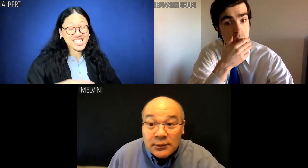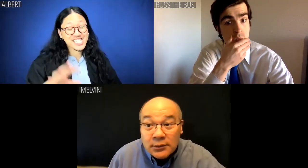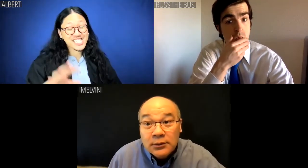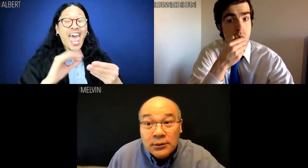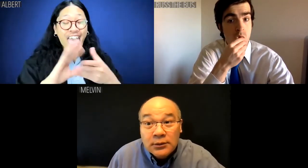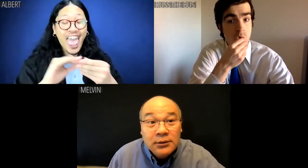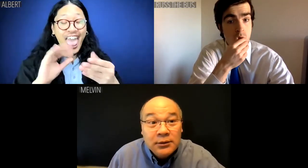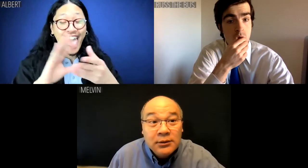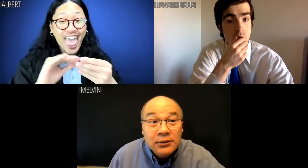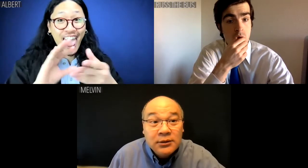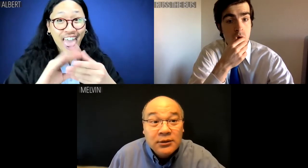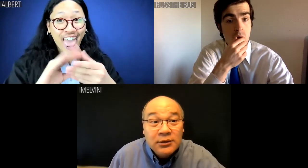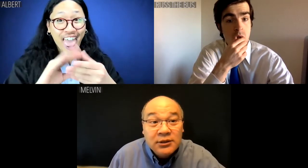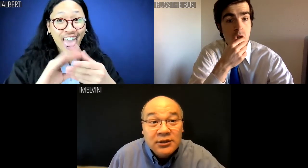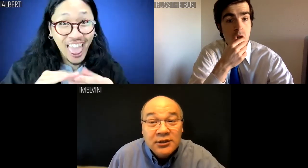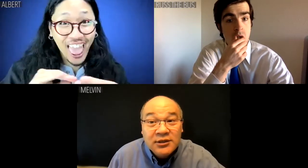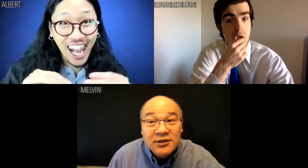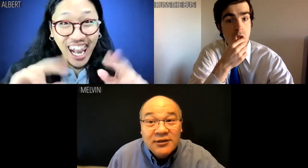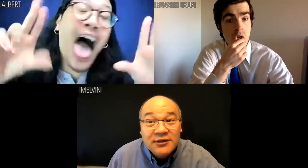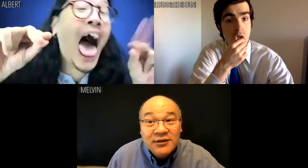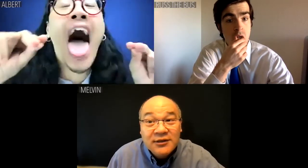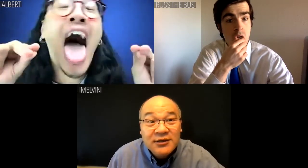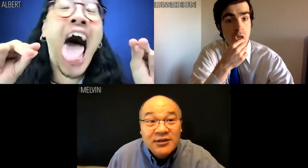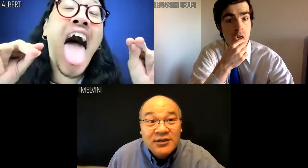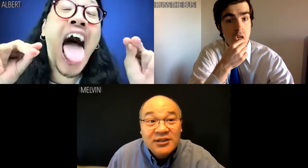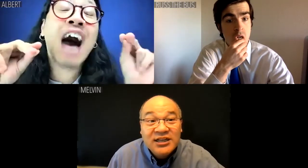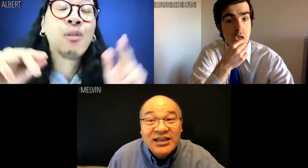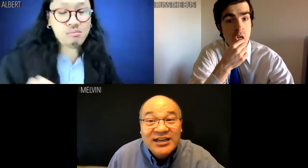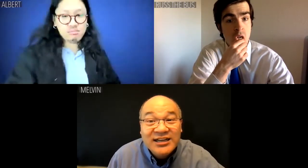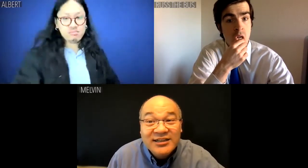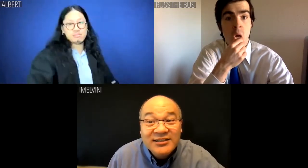Albert: I said noooo.